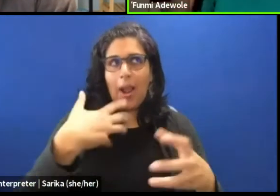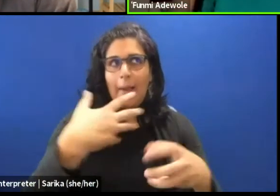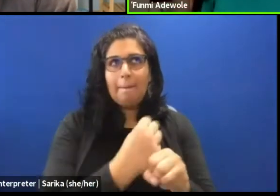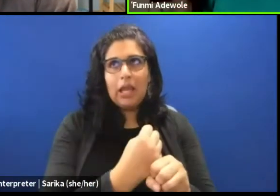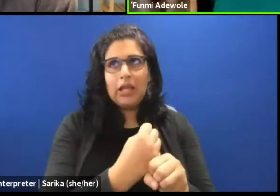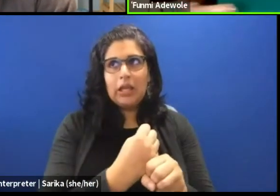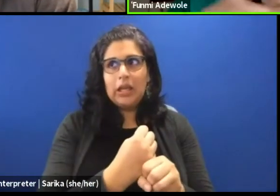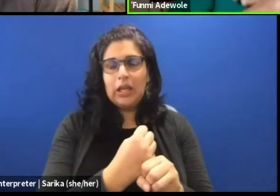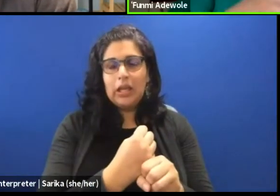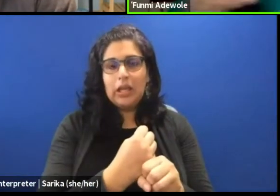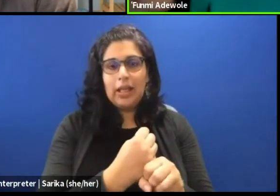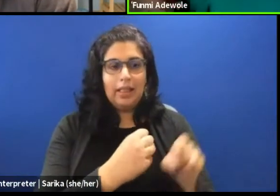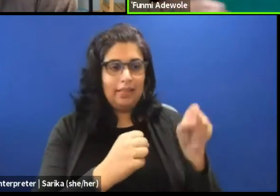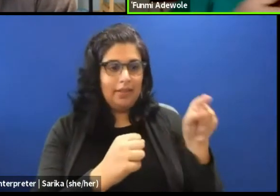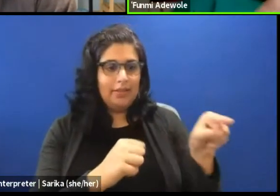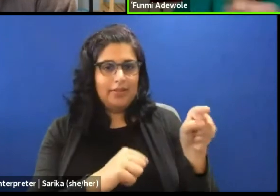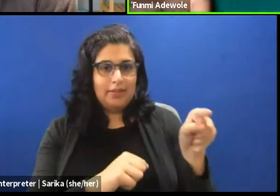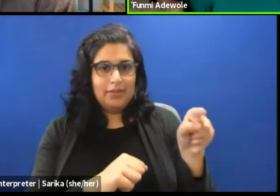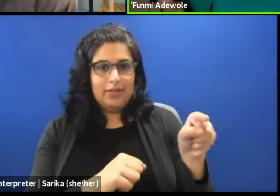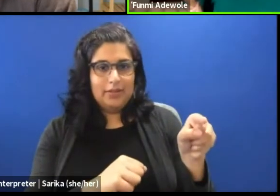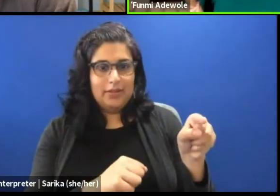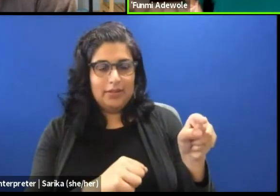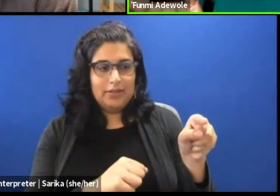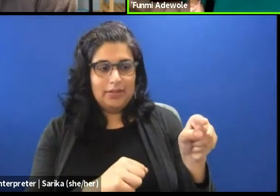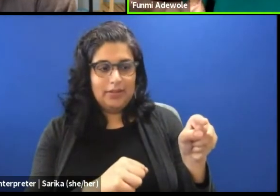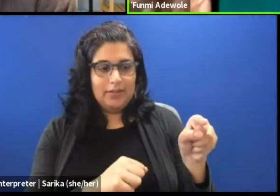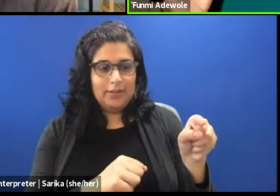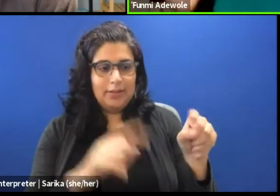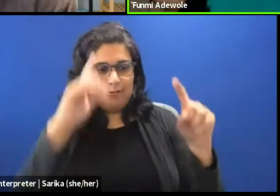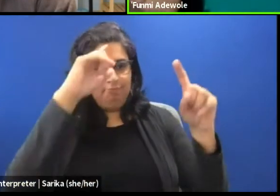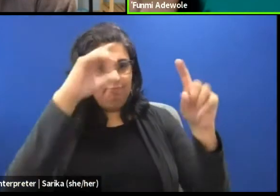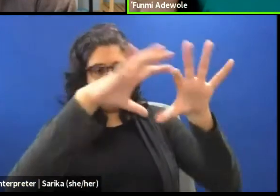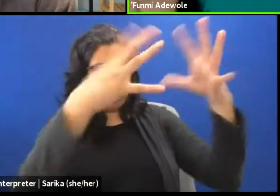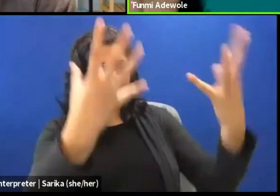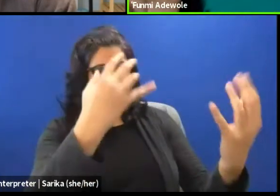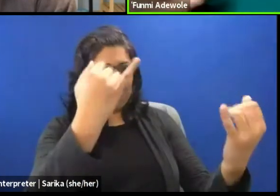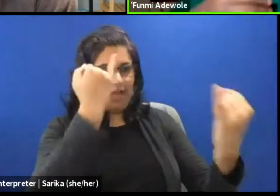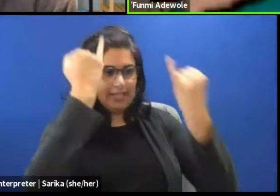this idea readable to an audience?